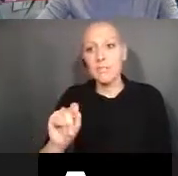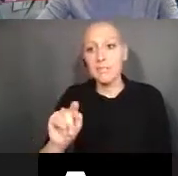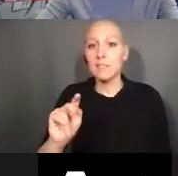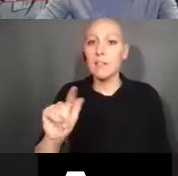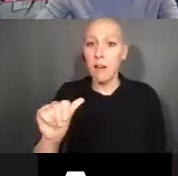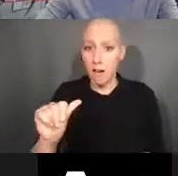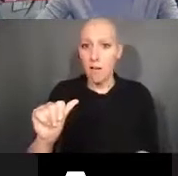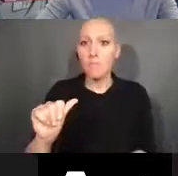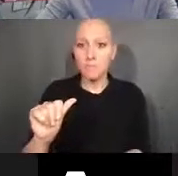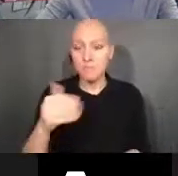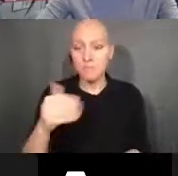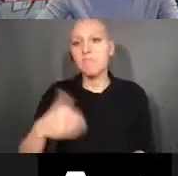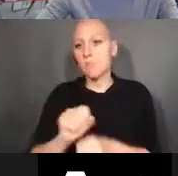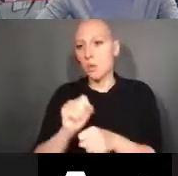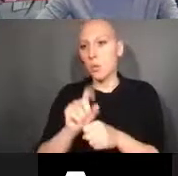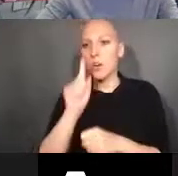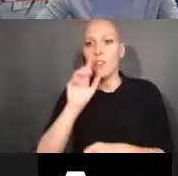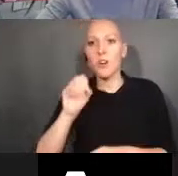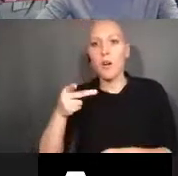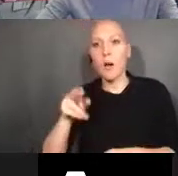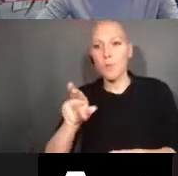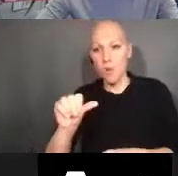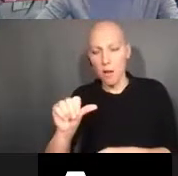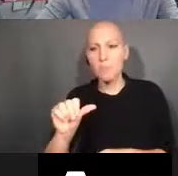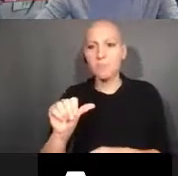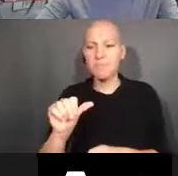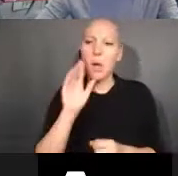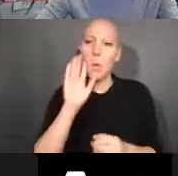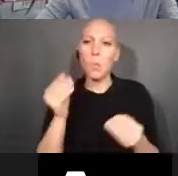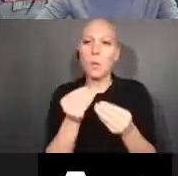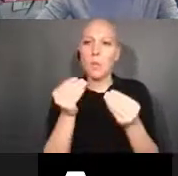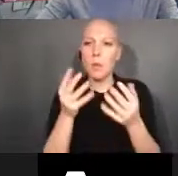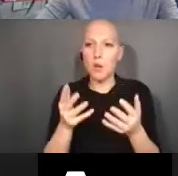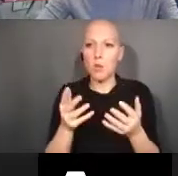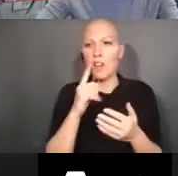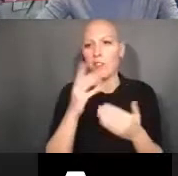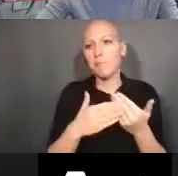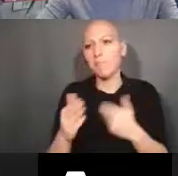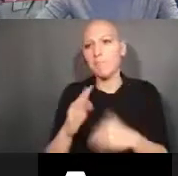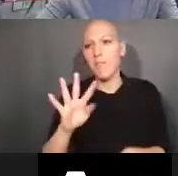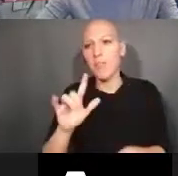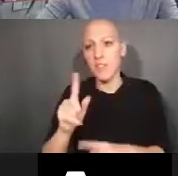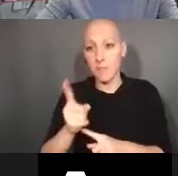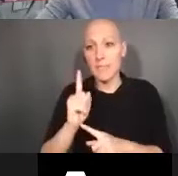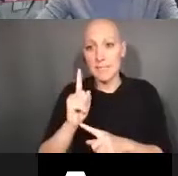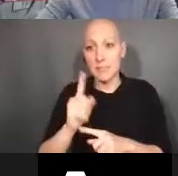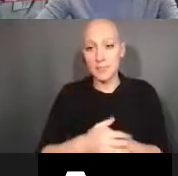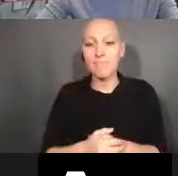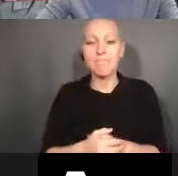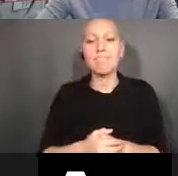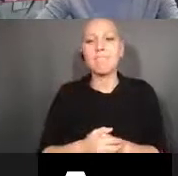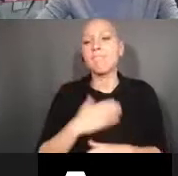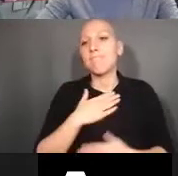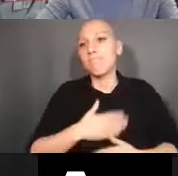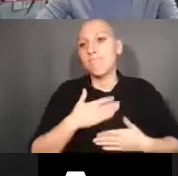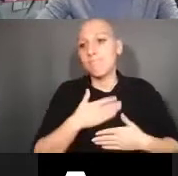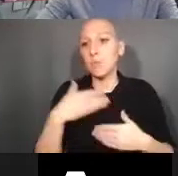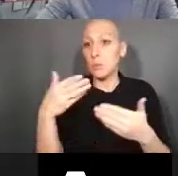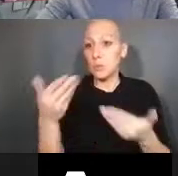and I'll be your moderator for the next 45 minutes. I'm pleased to present our presenters and panelists, Mary Fran Deutsch and Scott Cooper.